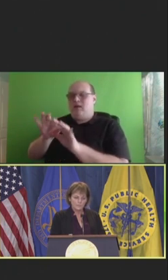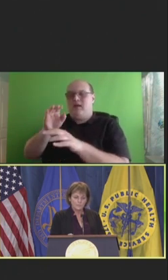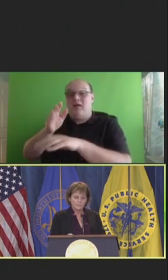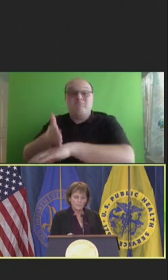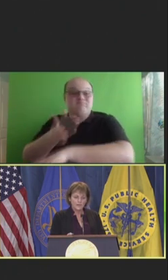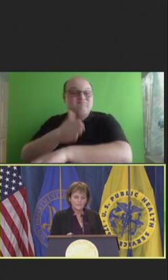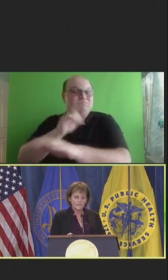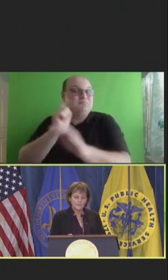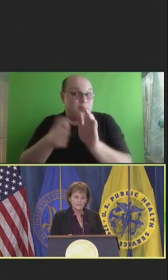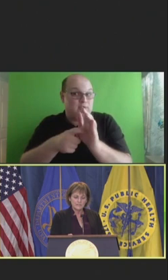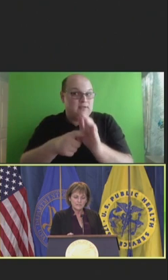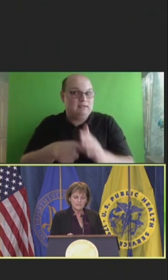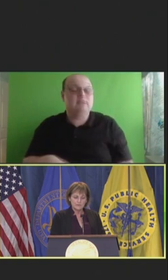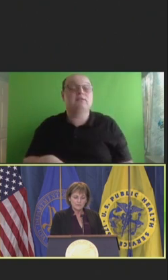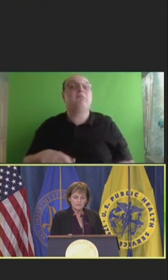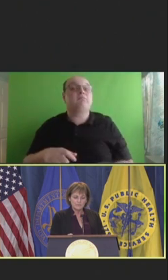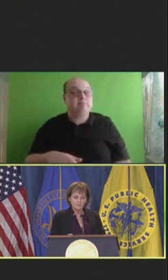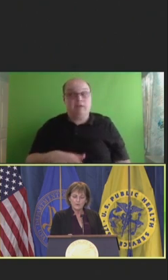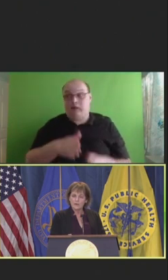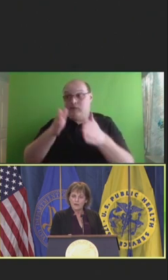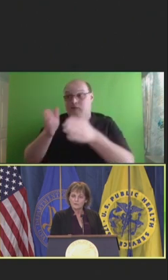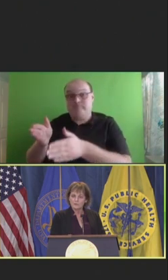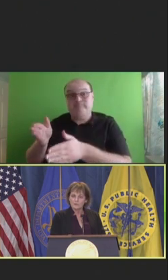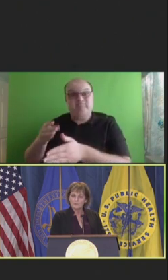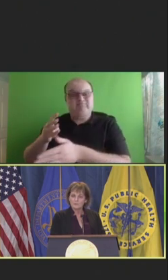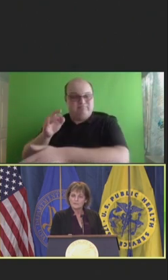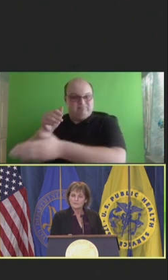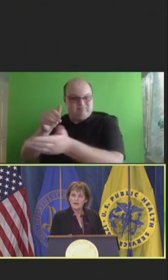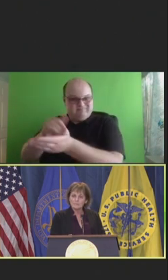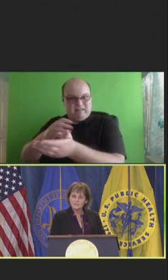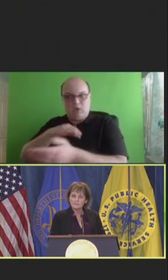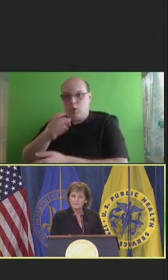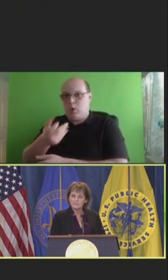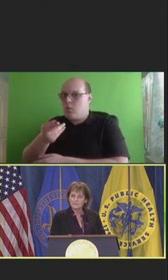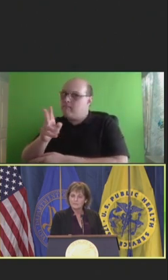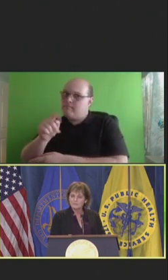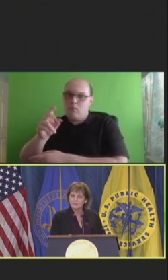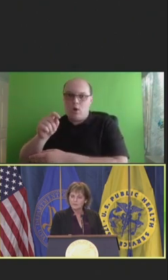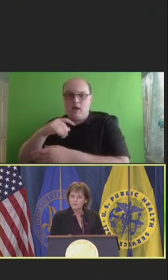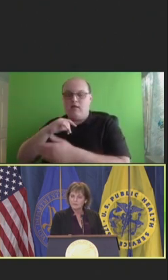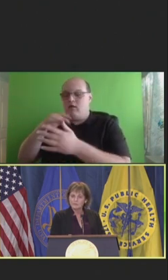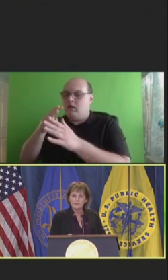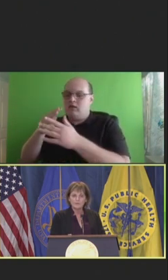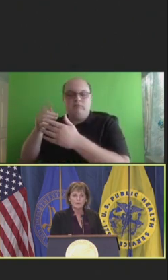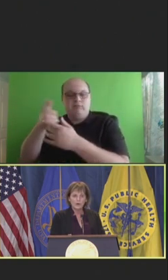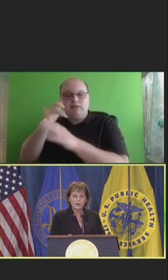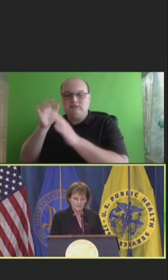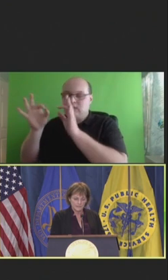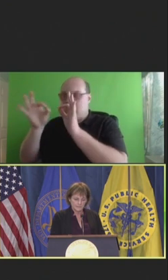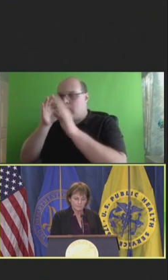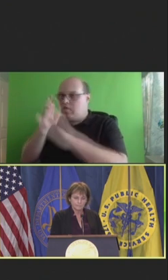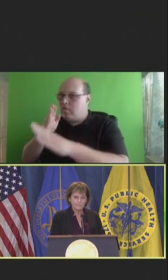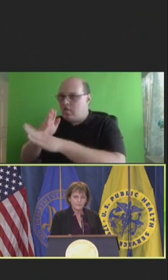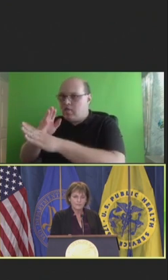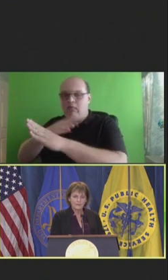But when clinicians experience burnout, it's because obstacles interfere with their calling.